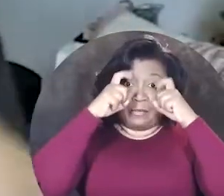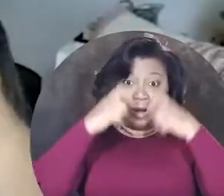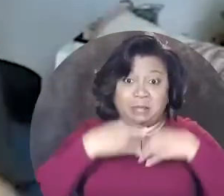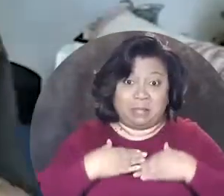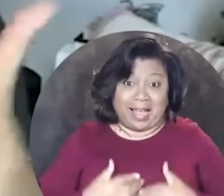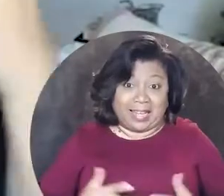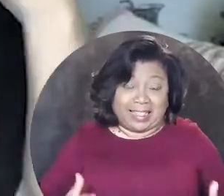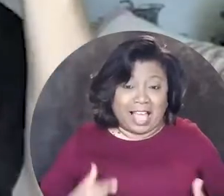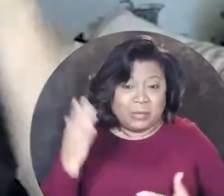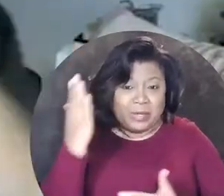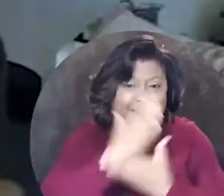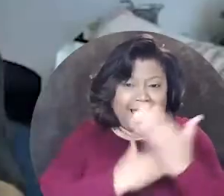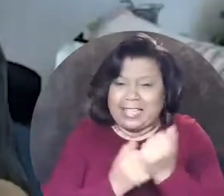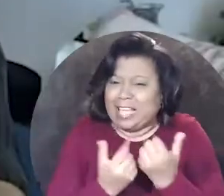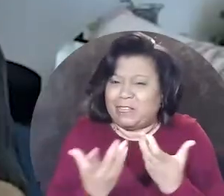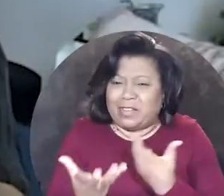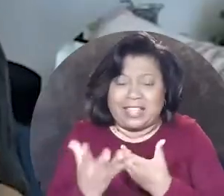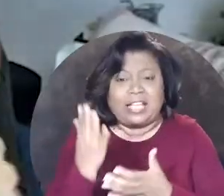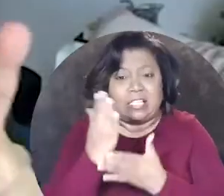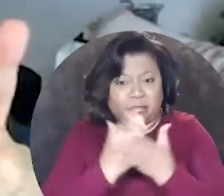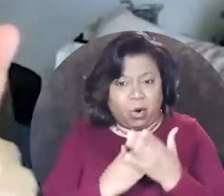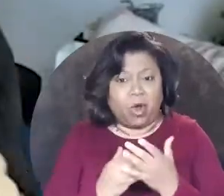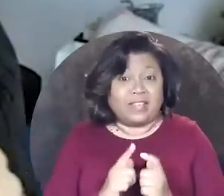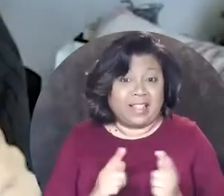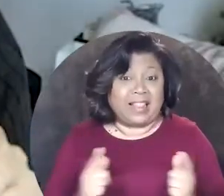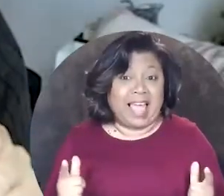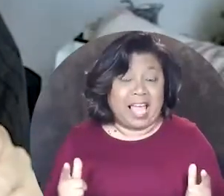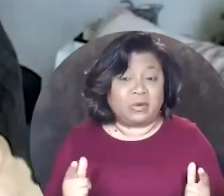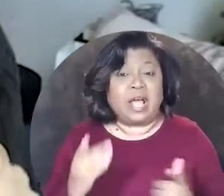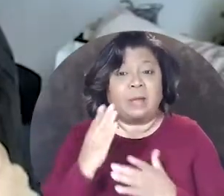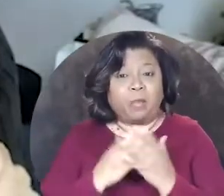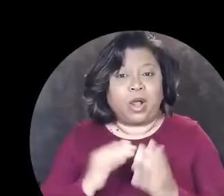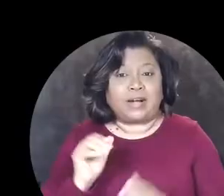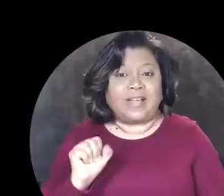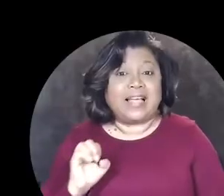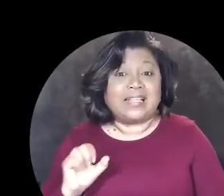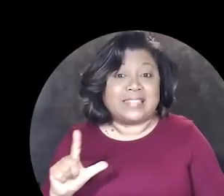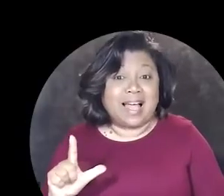body language, hands, everything is part of ASL